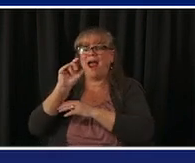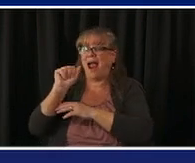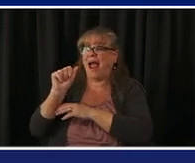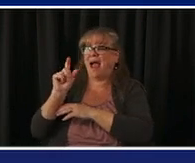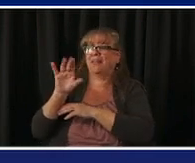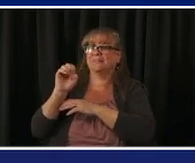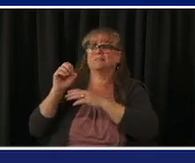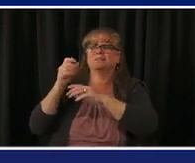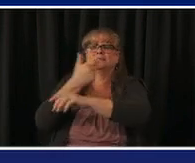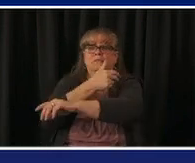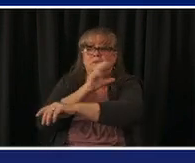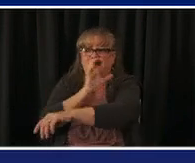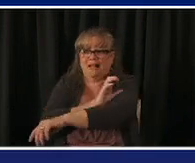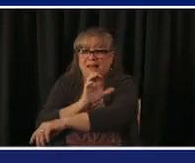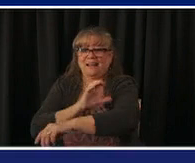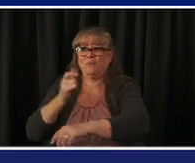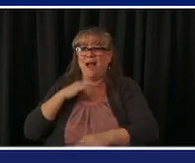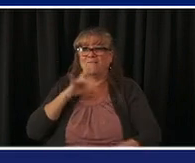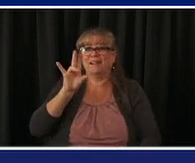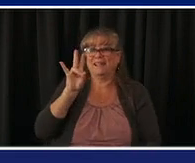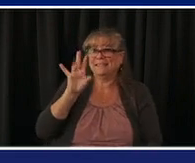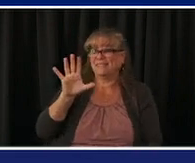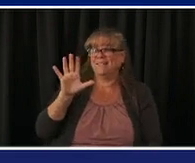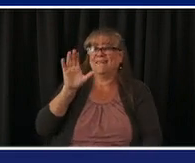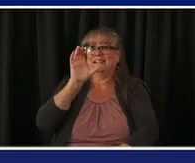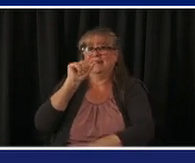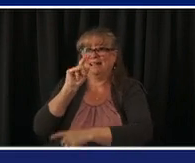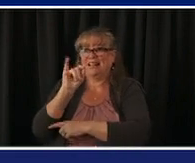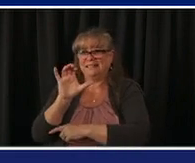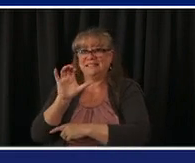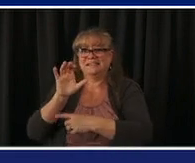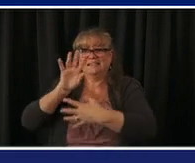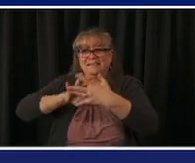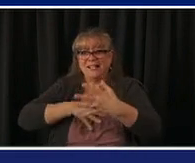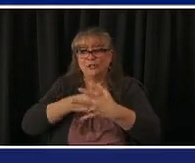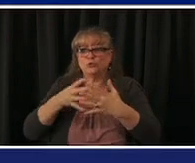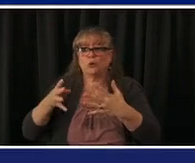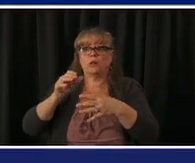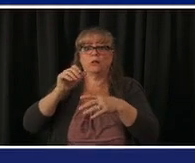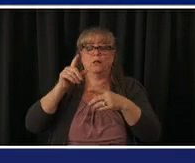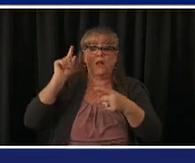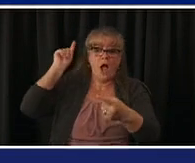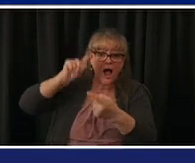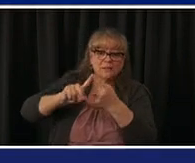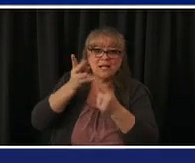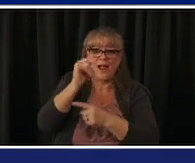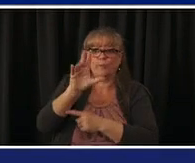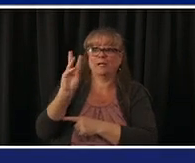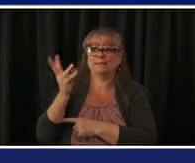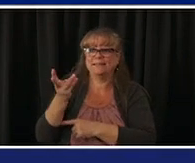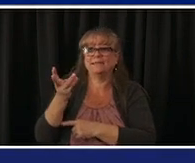that are going to deliver another 30 400 doses uh trailer parks parking lots of of predominantly